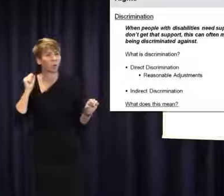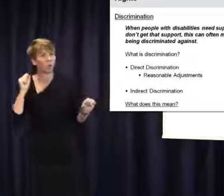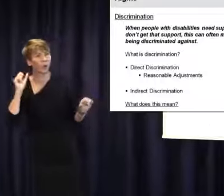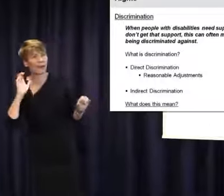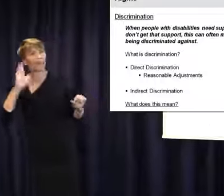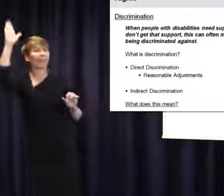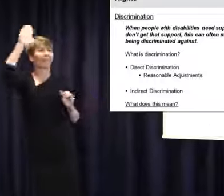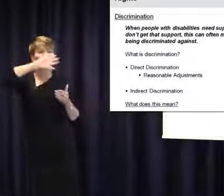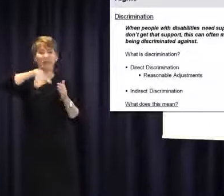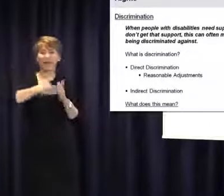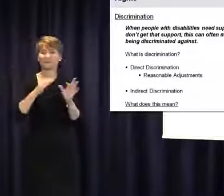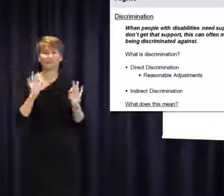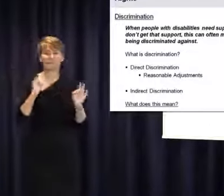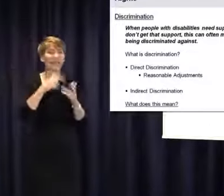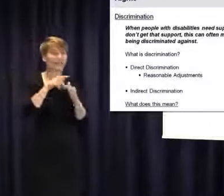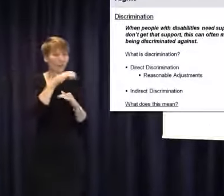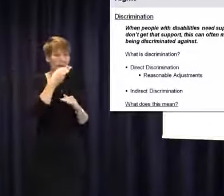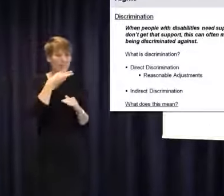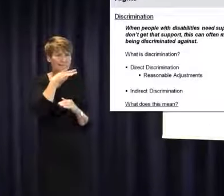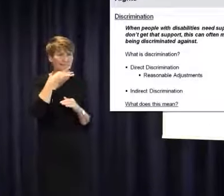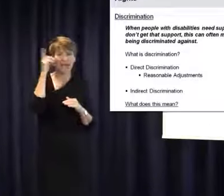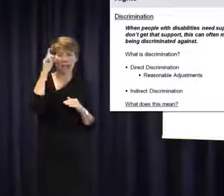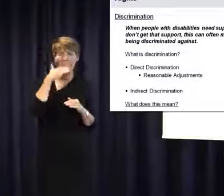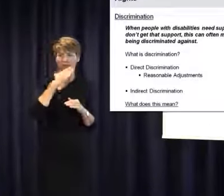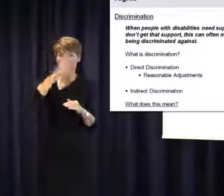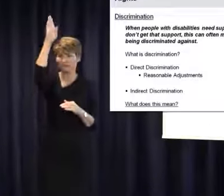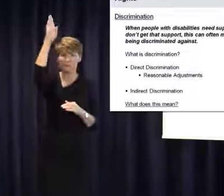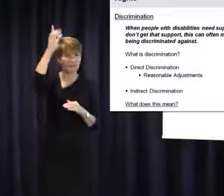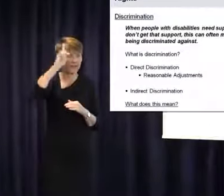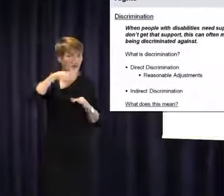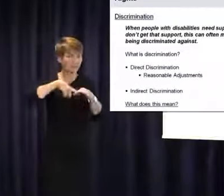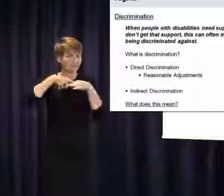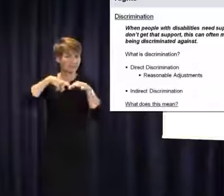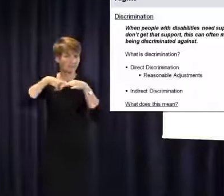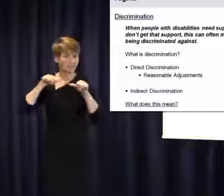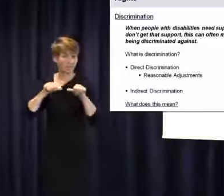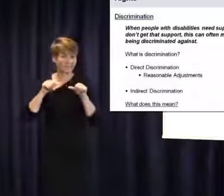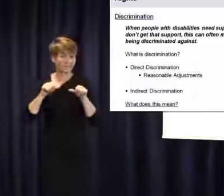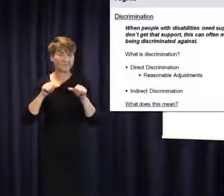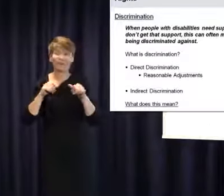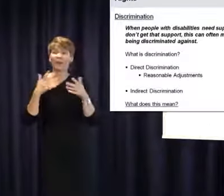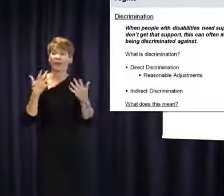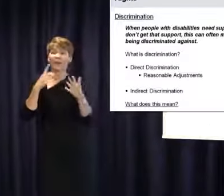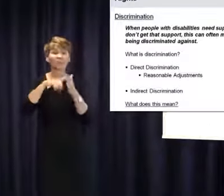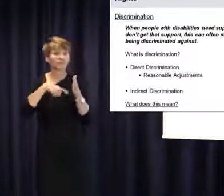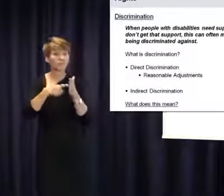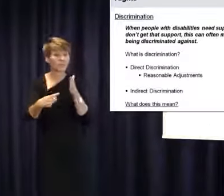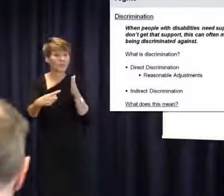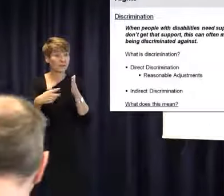up and interrupt and we can go over it. There is basically two types of discrimination.